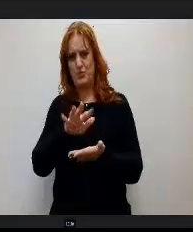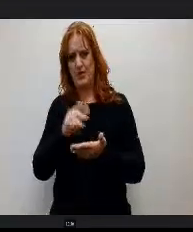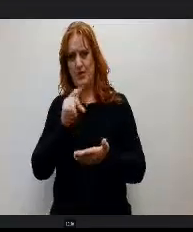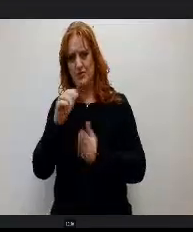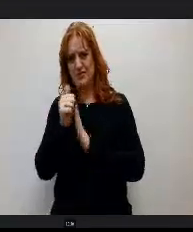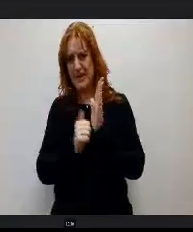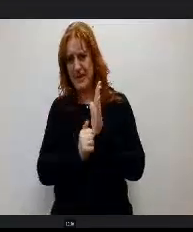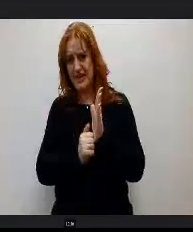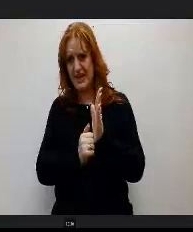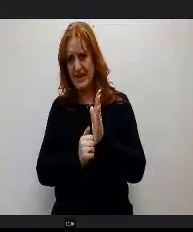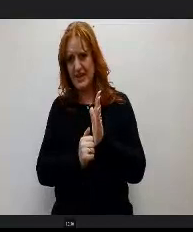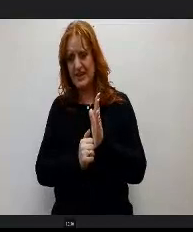Some additional.